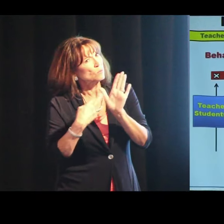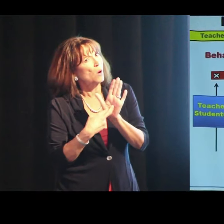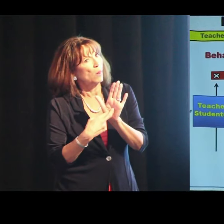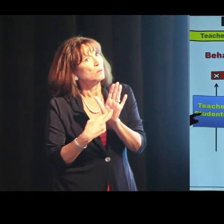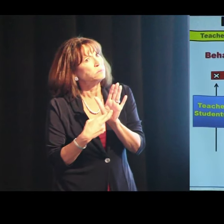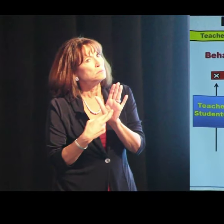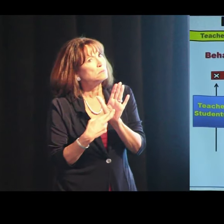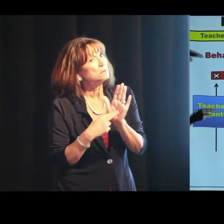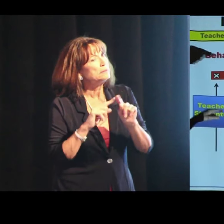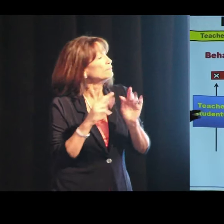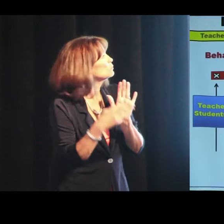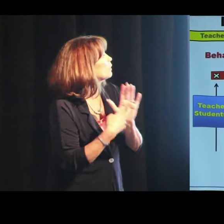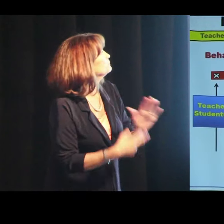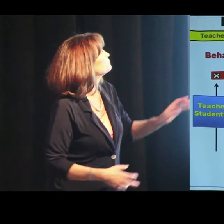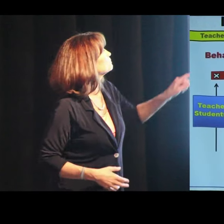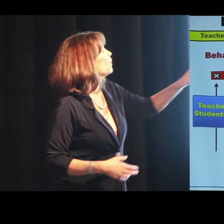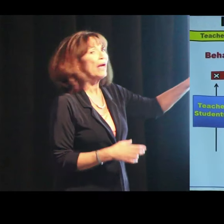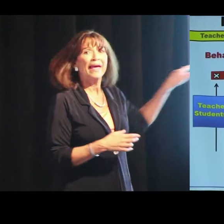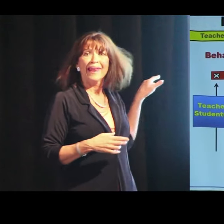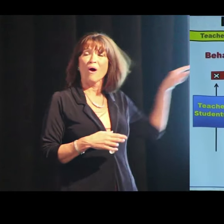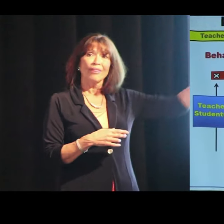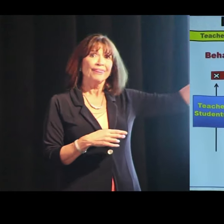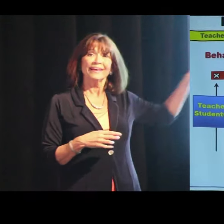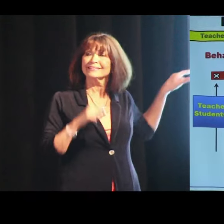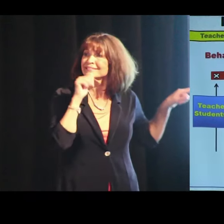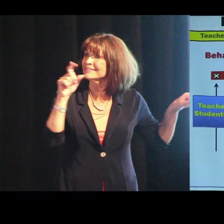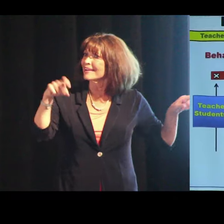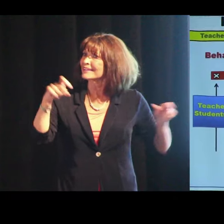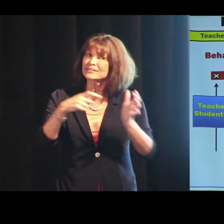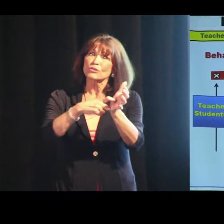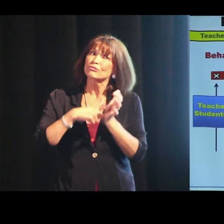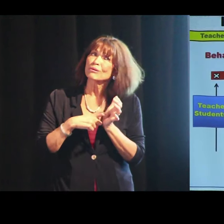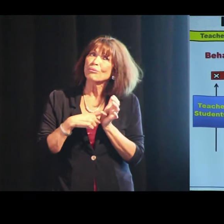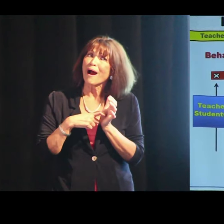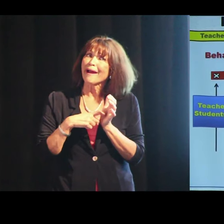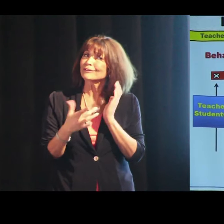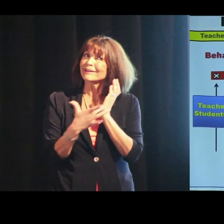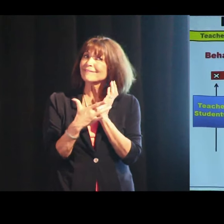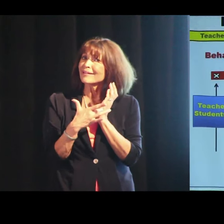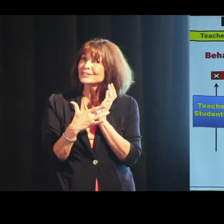It’s a different role. And this doesn't necessarily require technology,